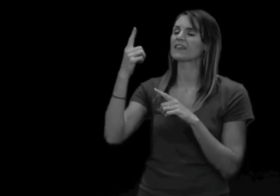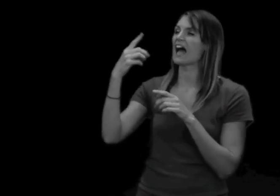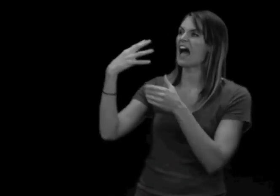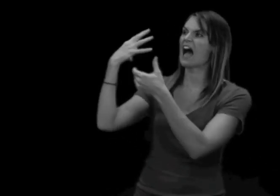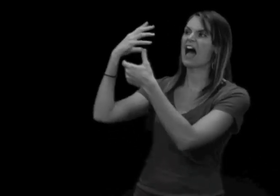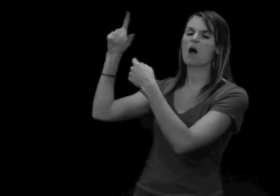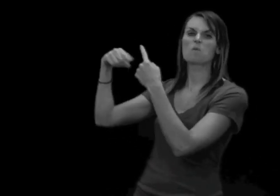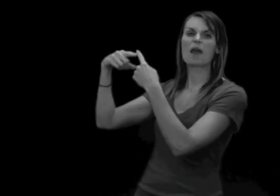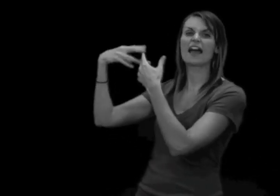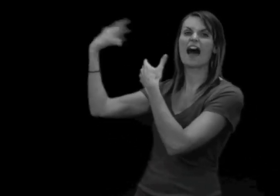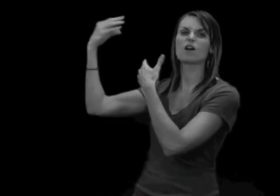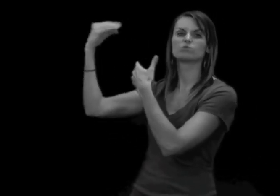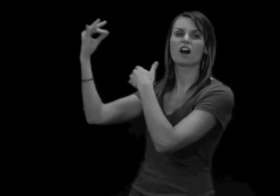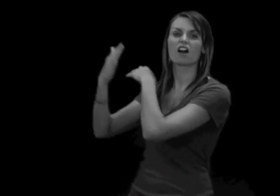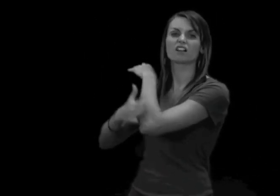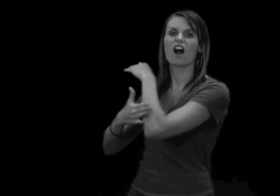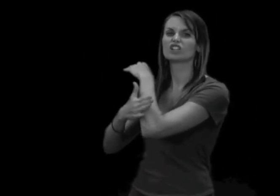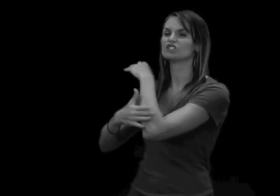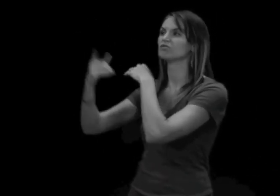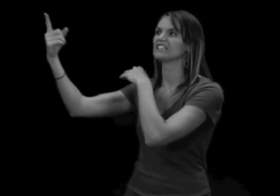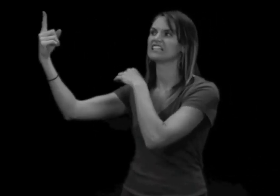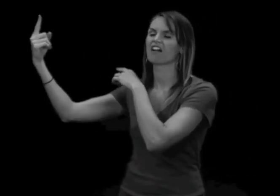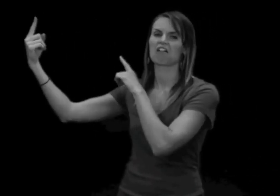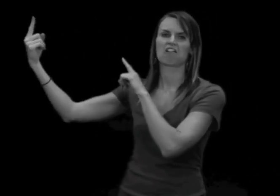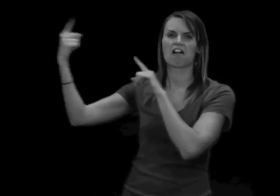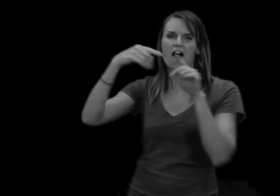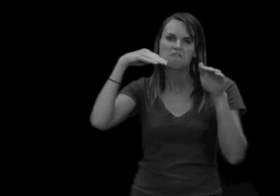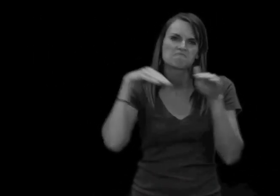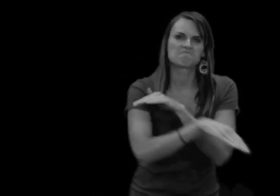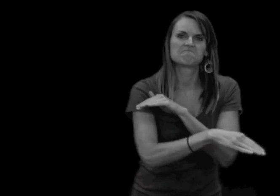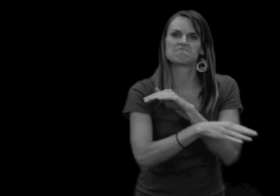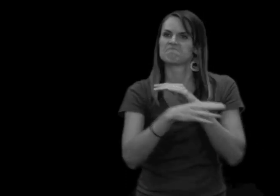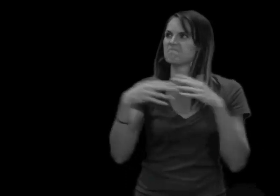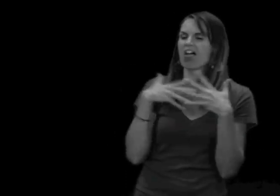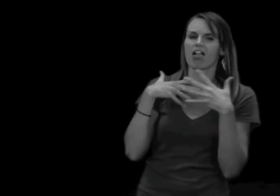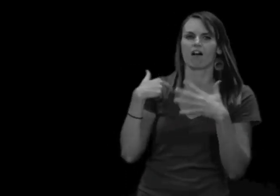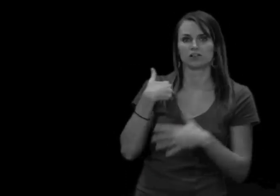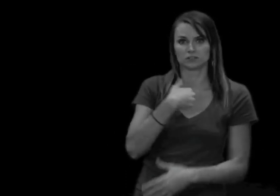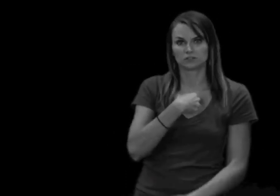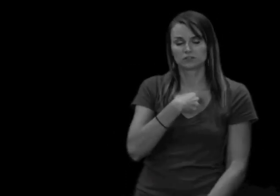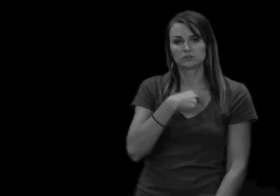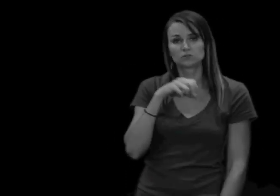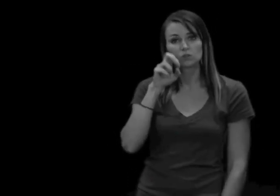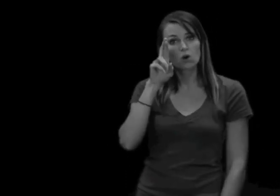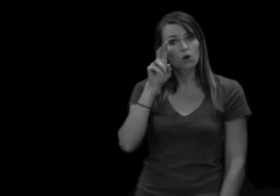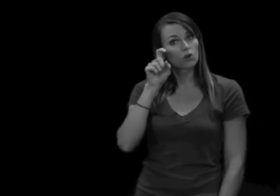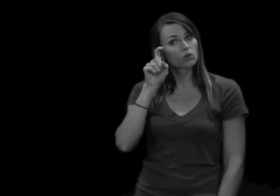Do you think that terrorism only happens outside of the country? Others coming here to terrorize us?